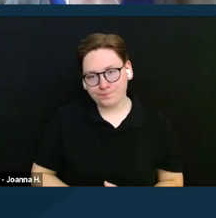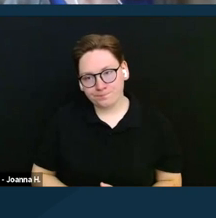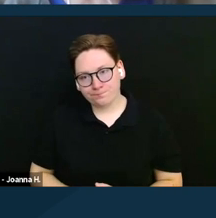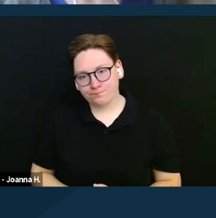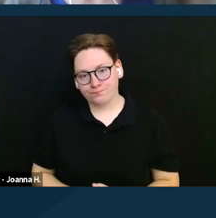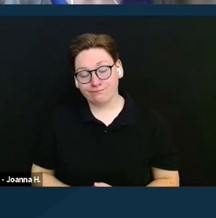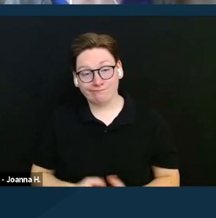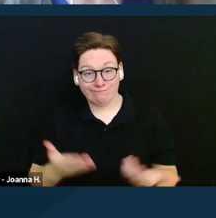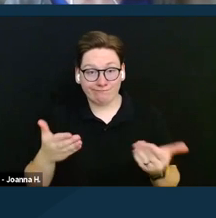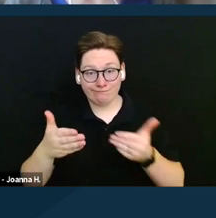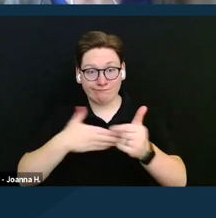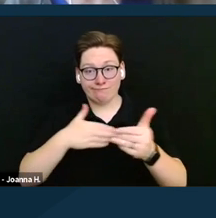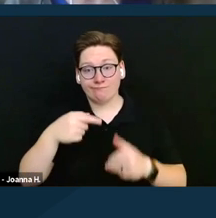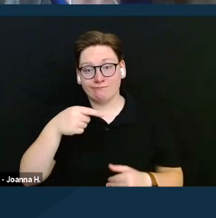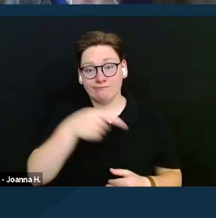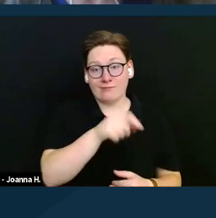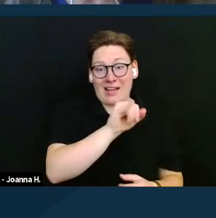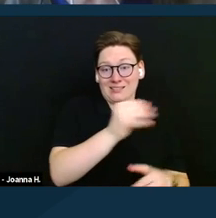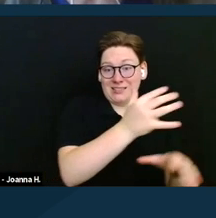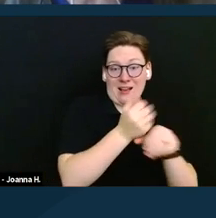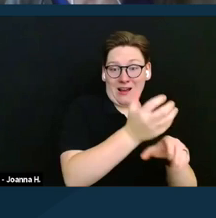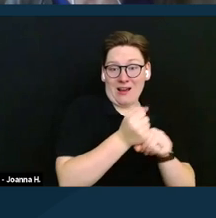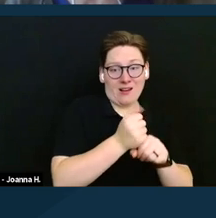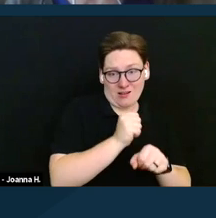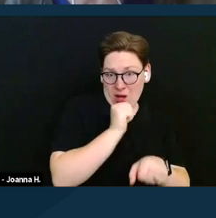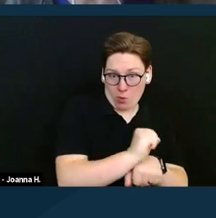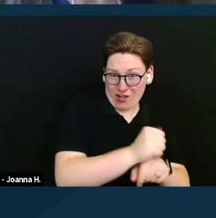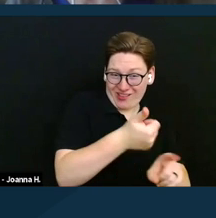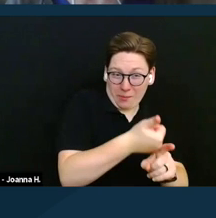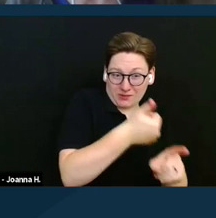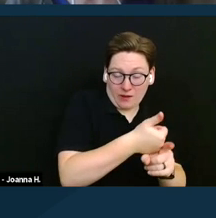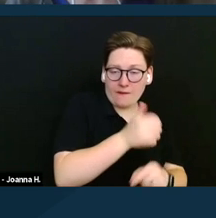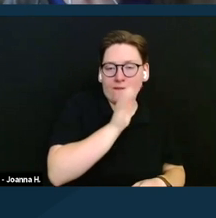Even though the SSI spouse is not working, their benefits are gonna be reduced